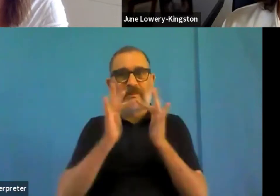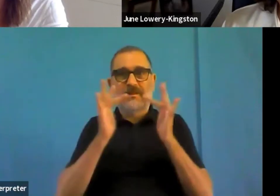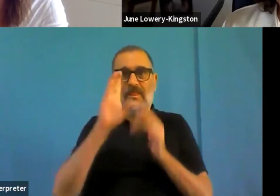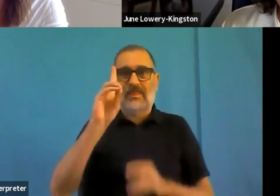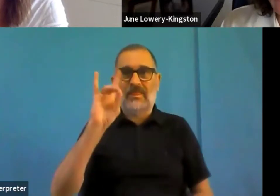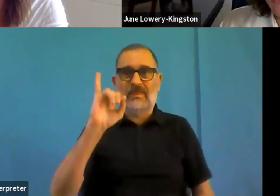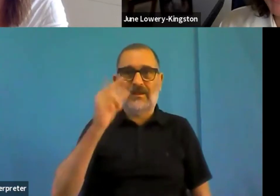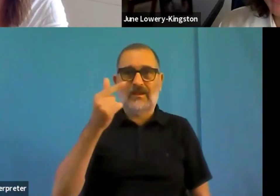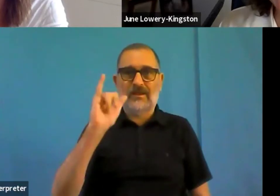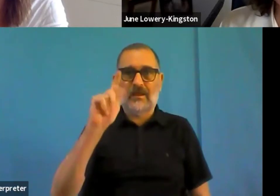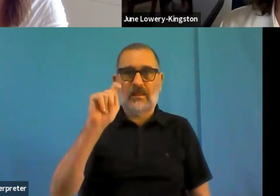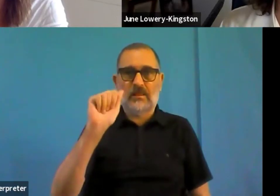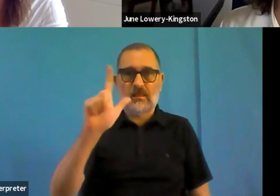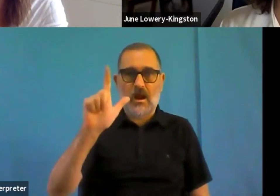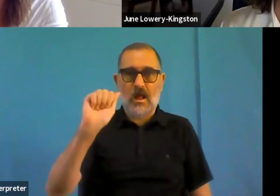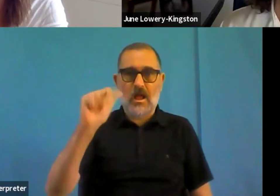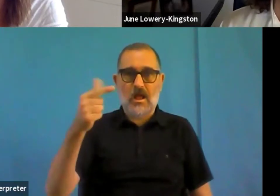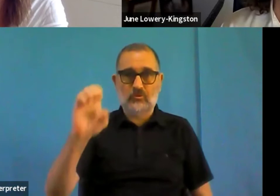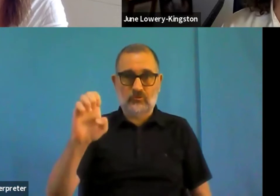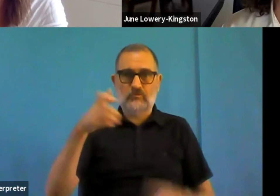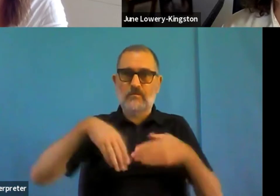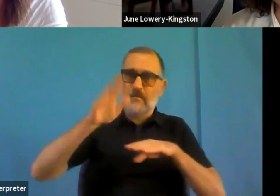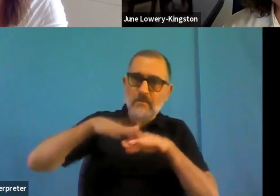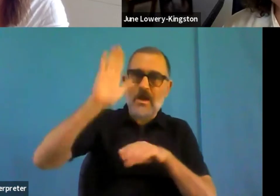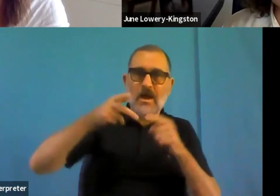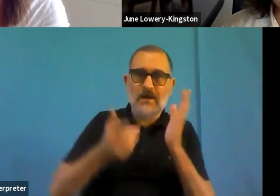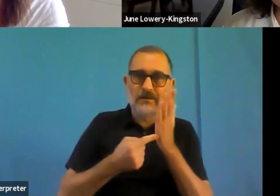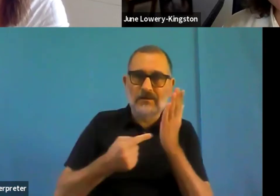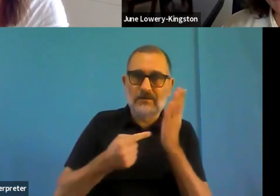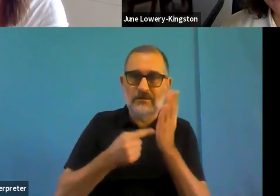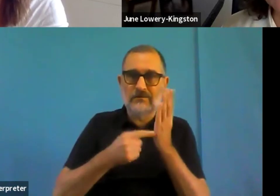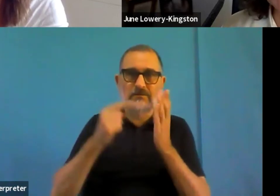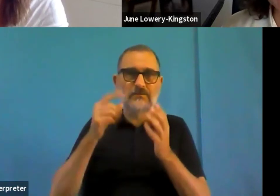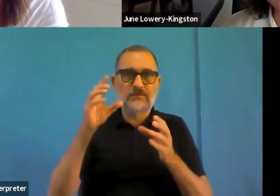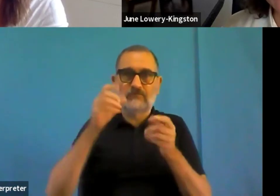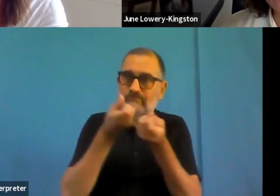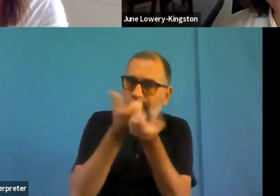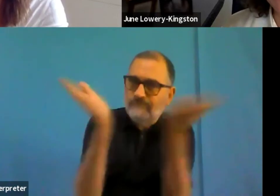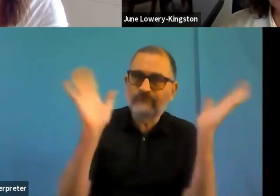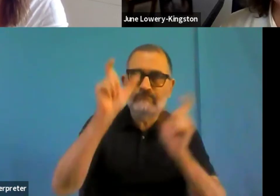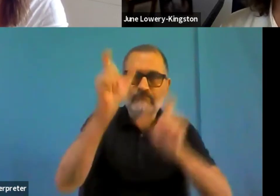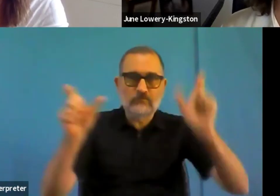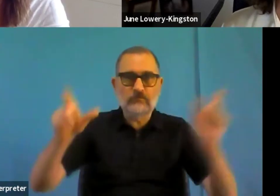have digital principles being adopted before the end of this year between the commission the Parliament and the Council.